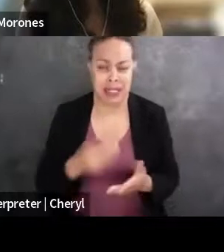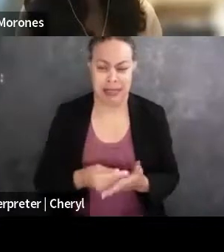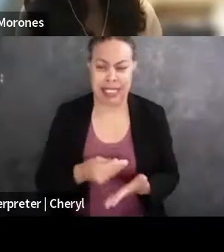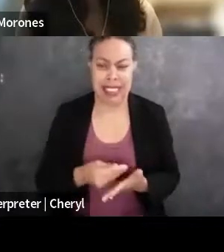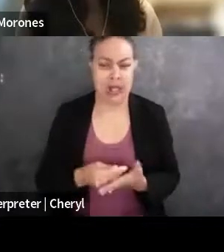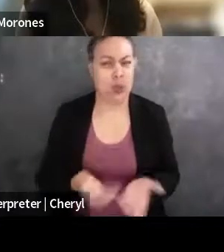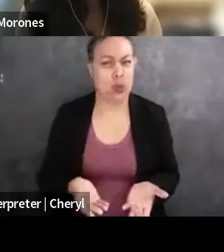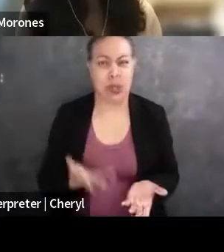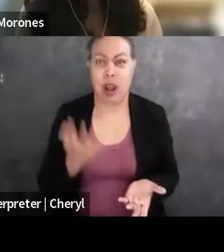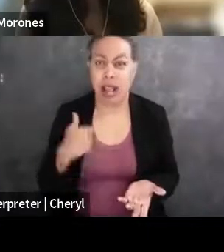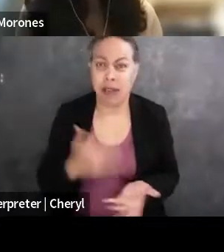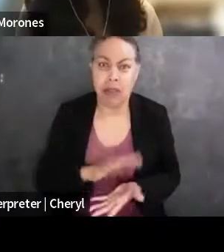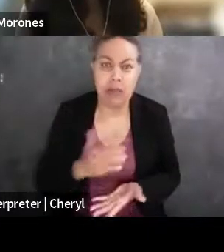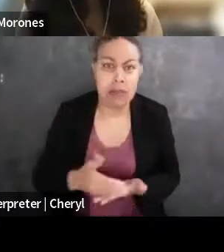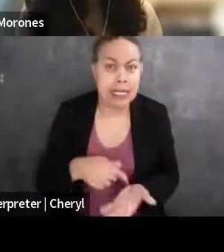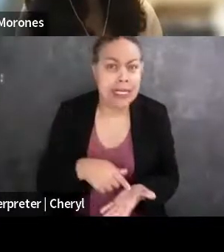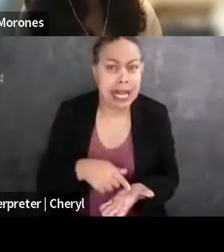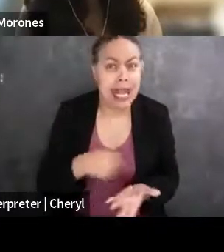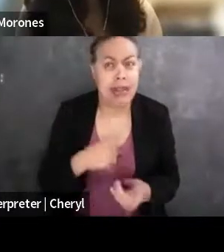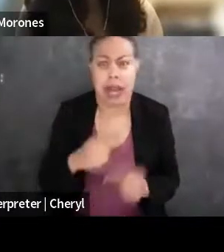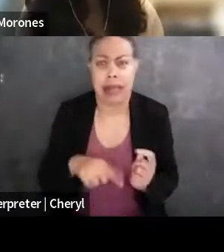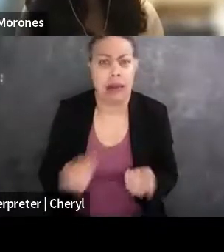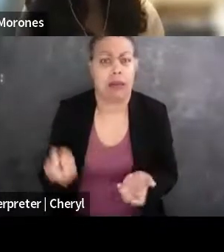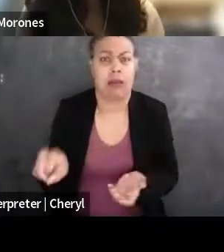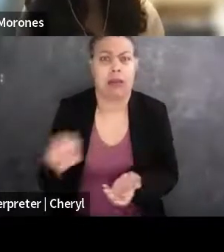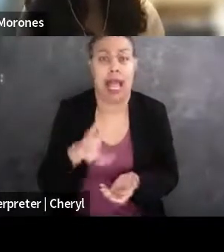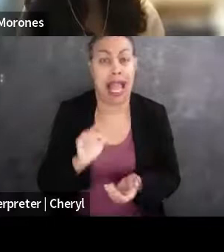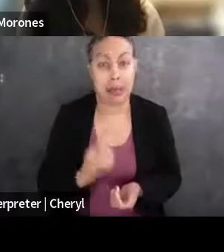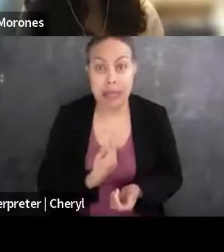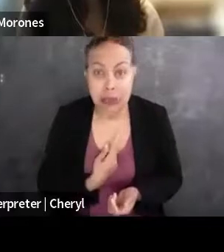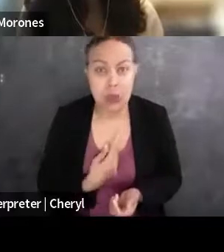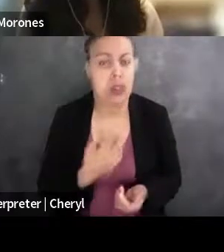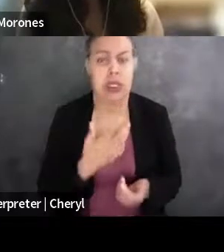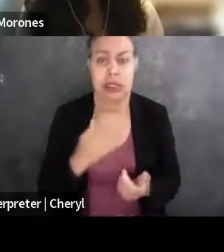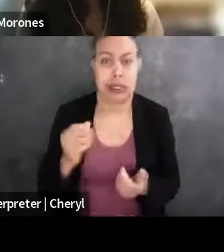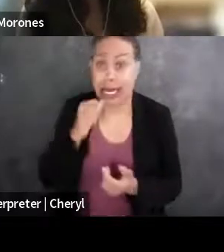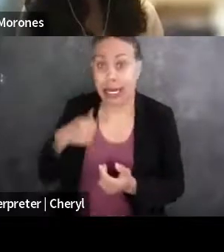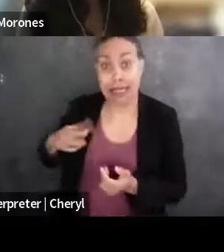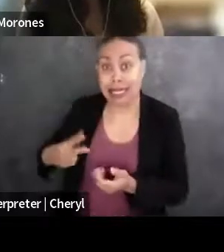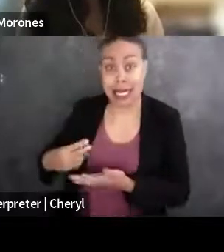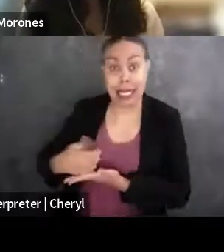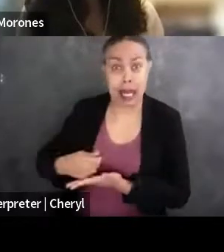of debt I have, was just not gonna be sustainable to, and being a single person and all of that, it wasn't sustainable, and with, you know,